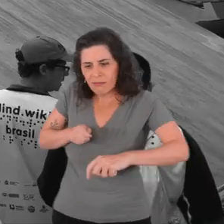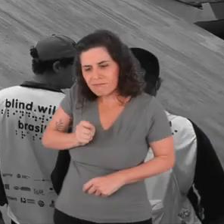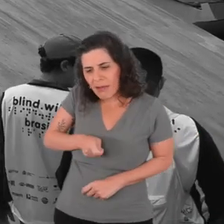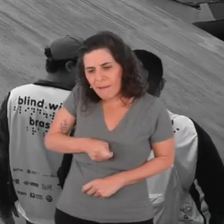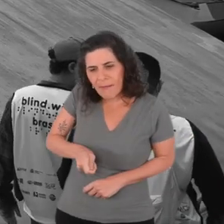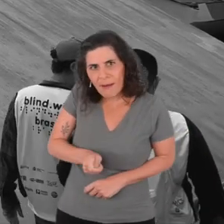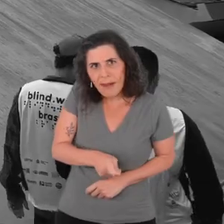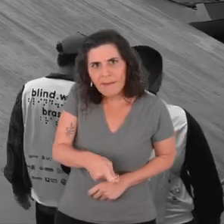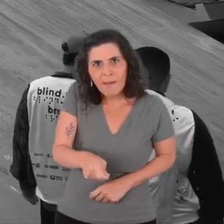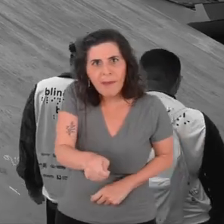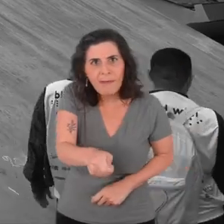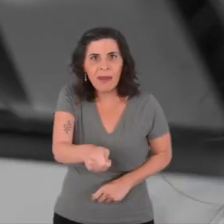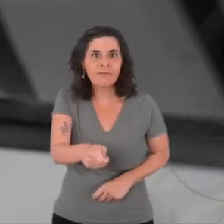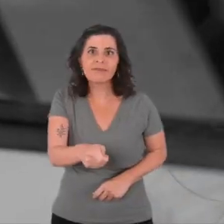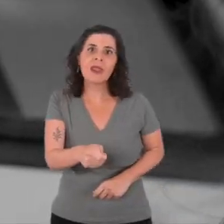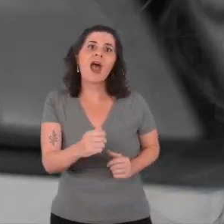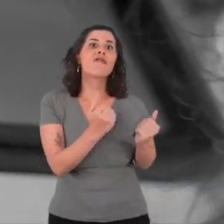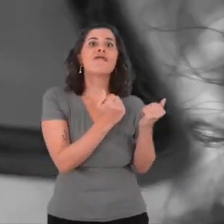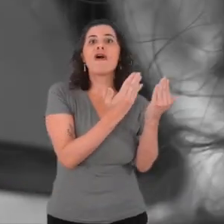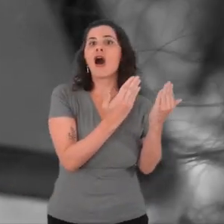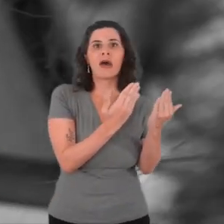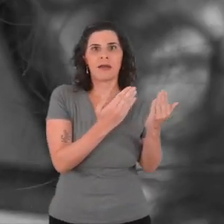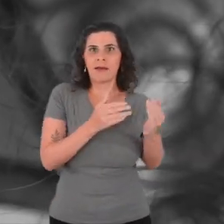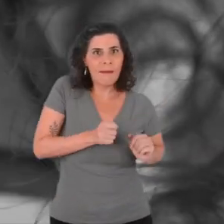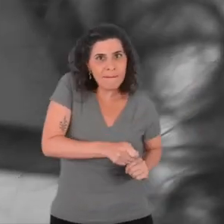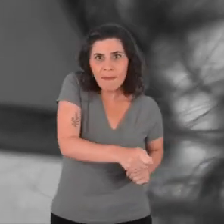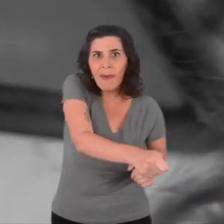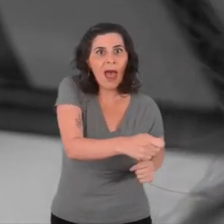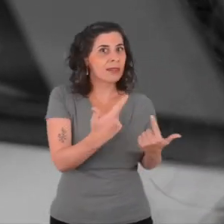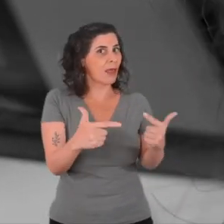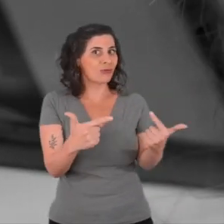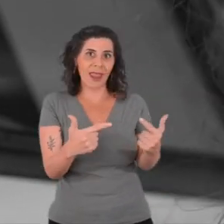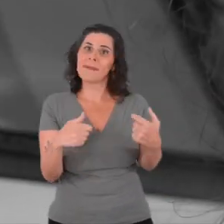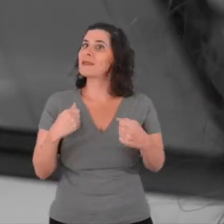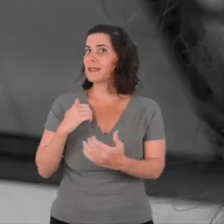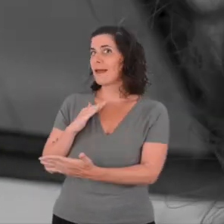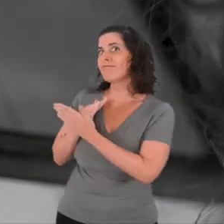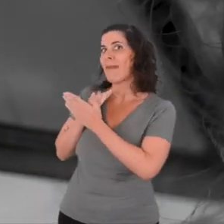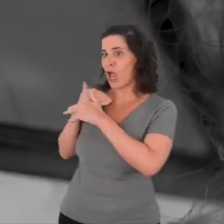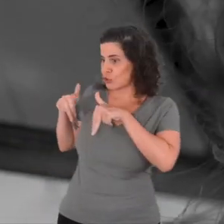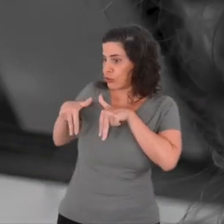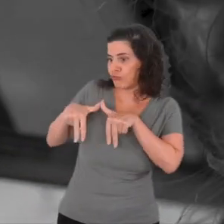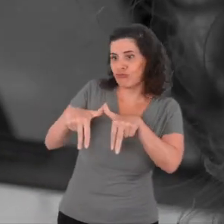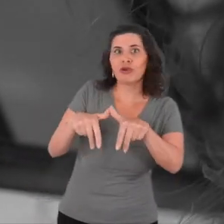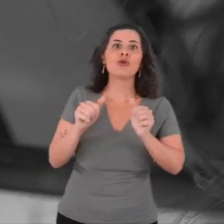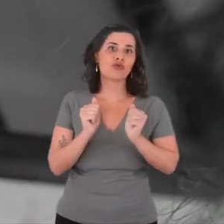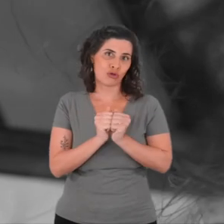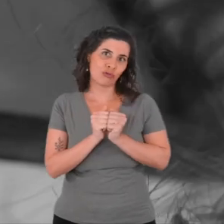Outside there is no tactile floor. In need of a helper on the subway direction.